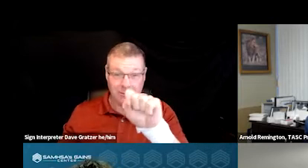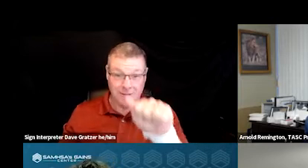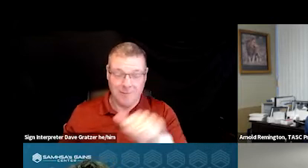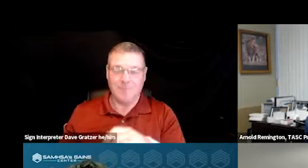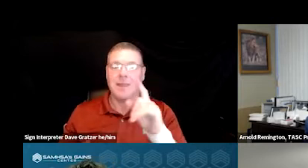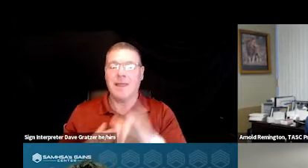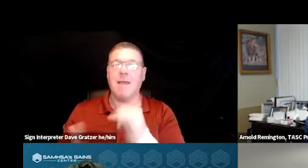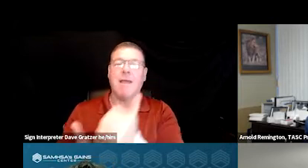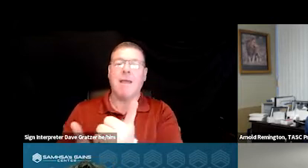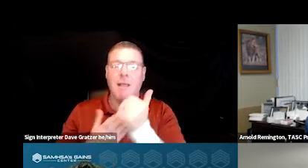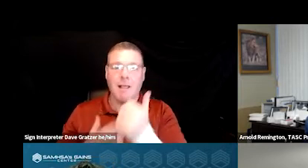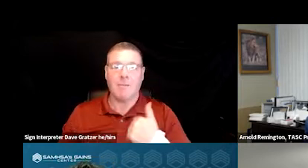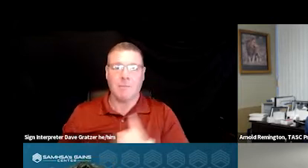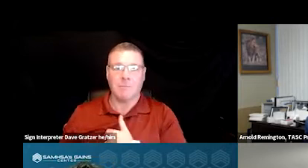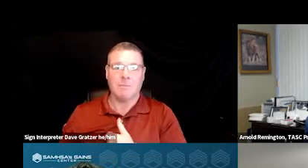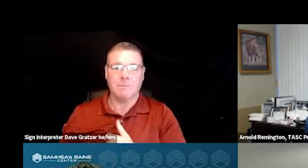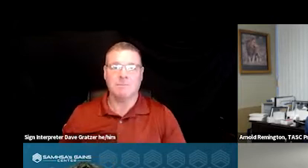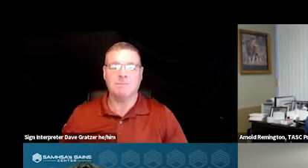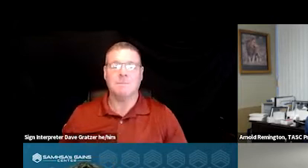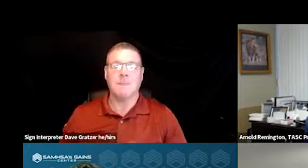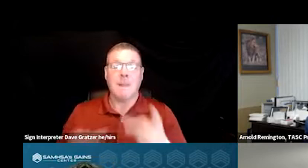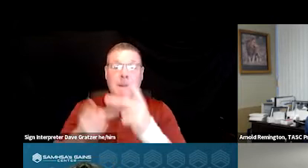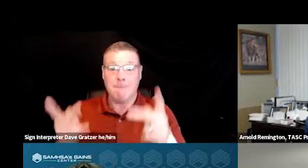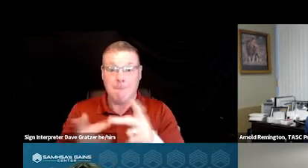with a place to go, you know, one,